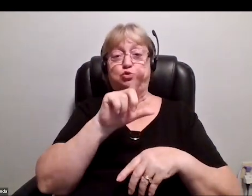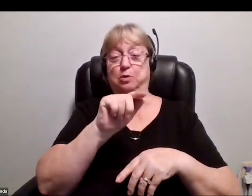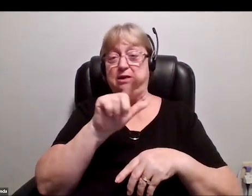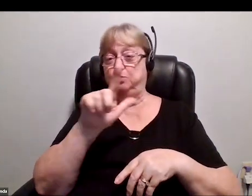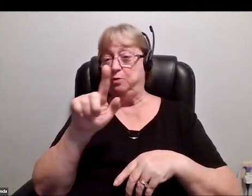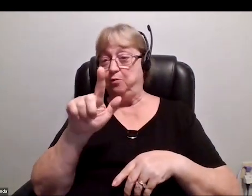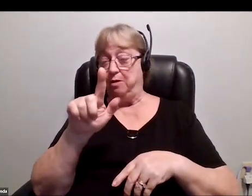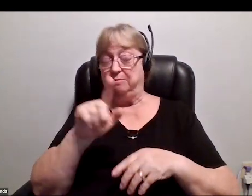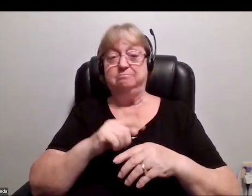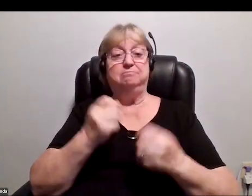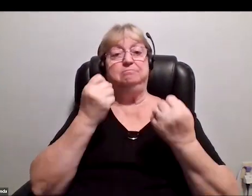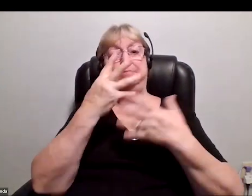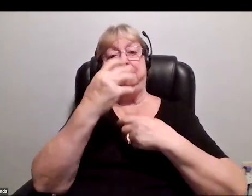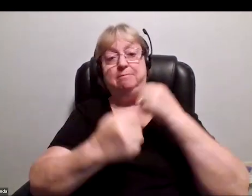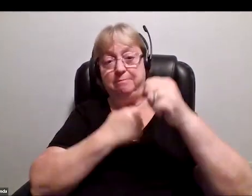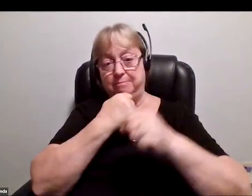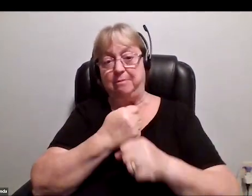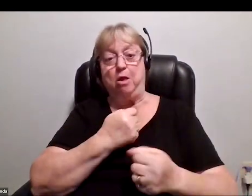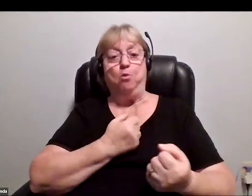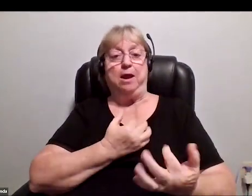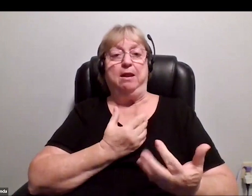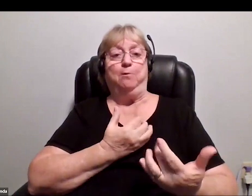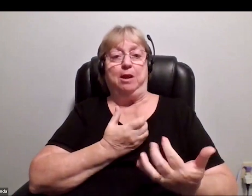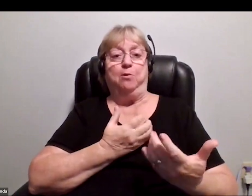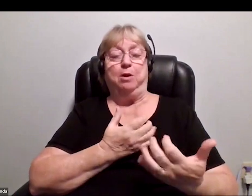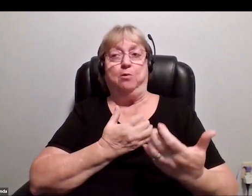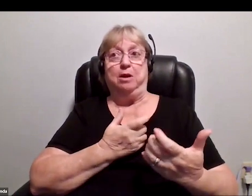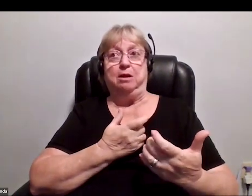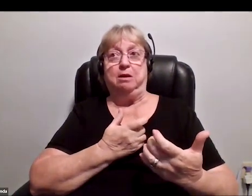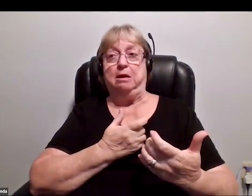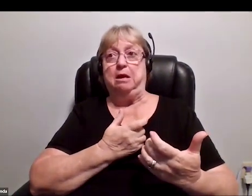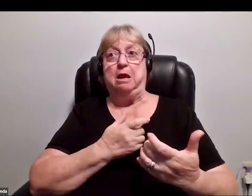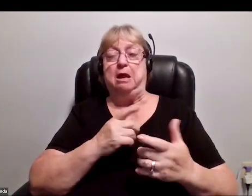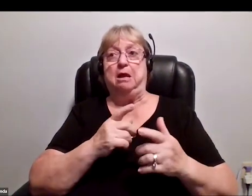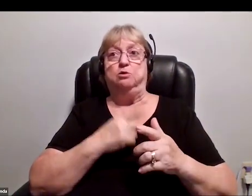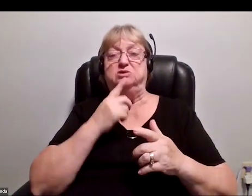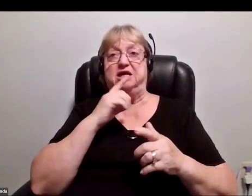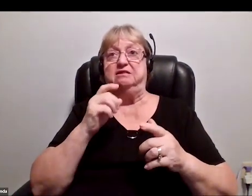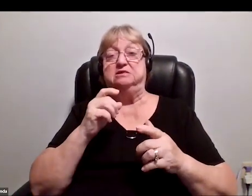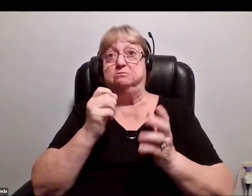after years and years and years of waiting. Suddenly, I mentioned there was this explosion of space flight activity.